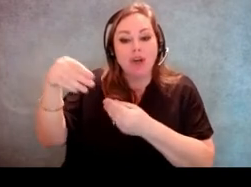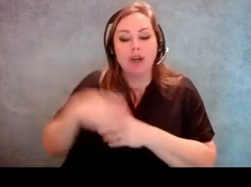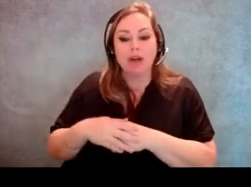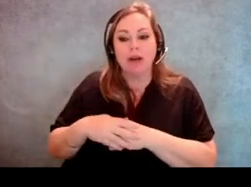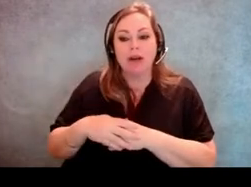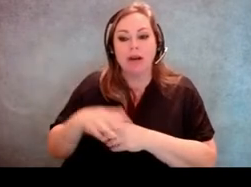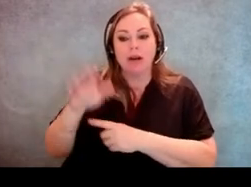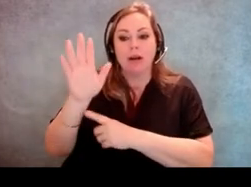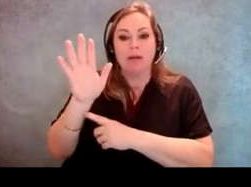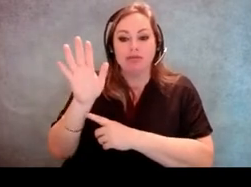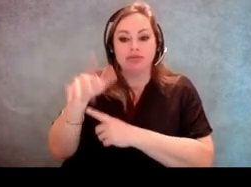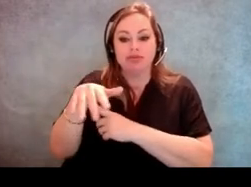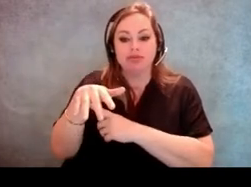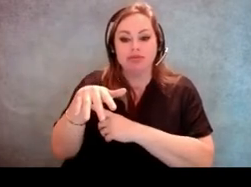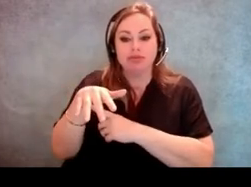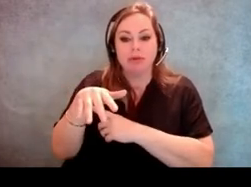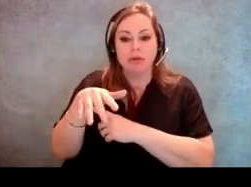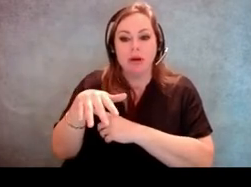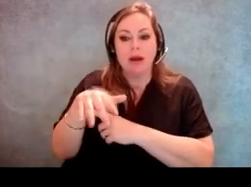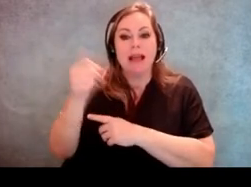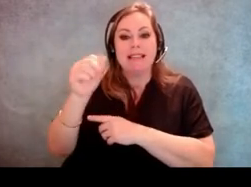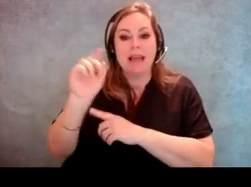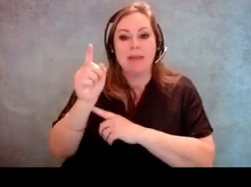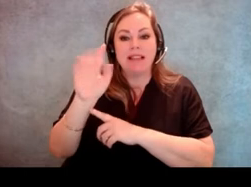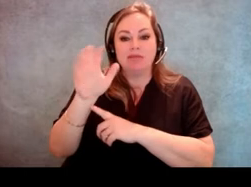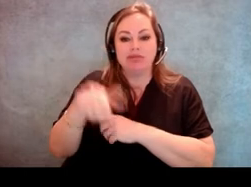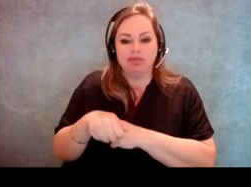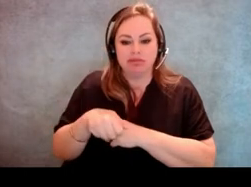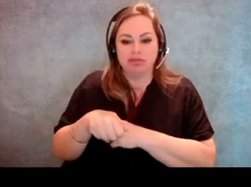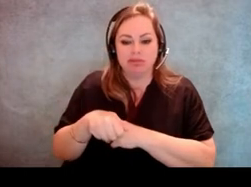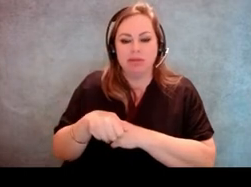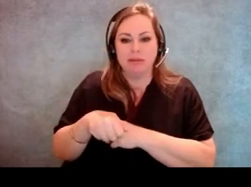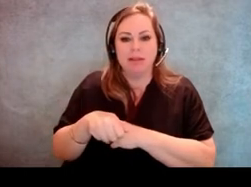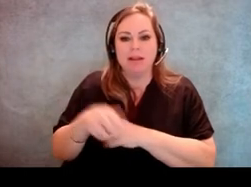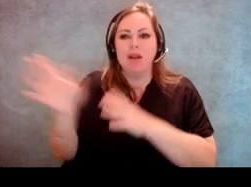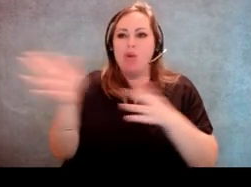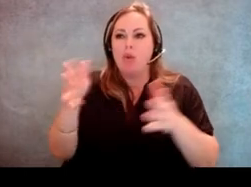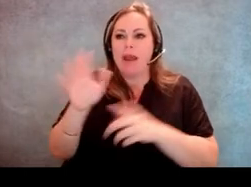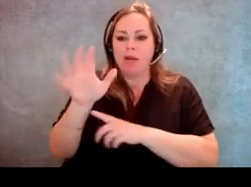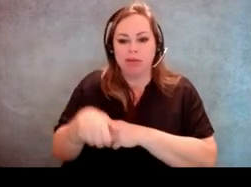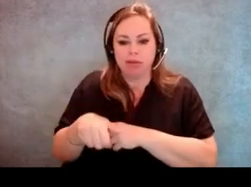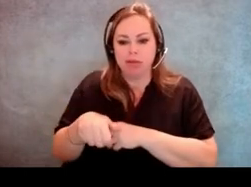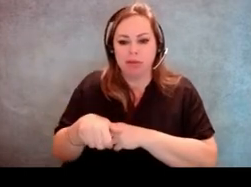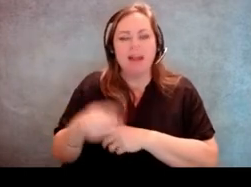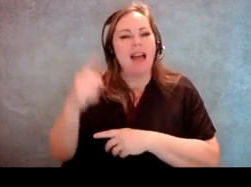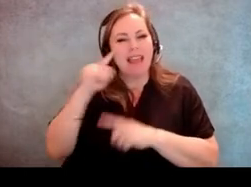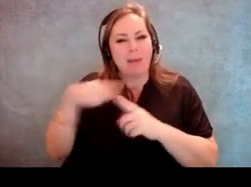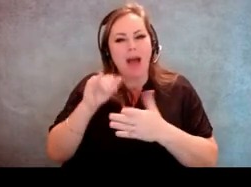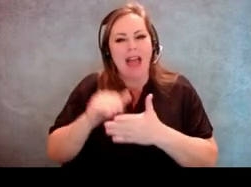And after about 10 minutes it starts to curl and you can no longer read the sign. So think about things like that about where the sign